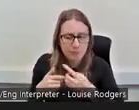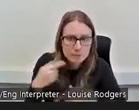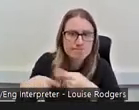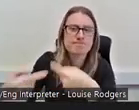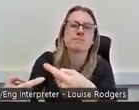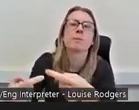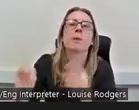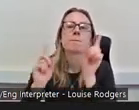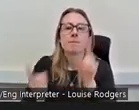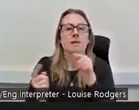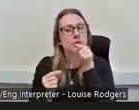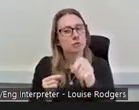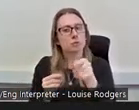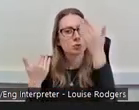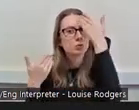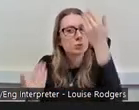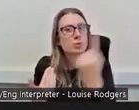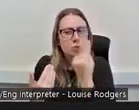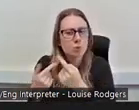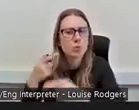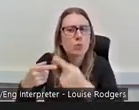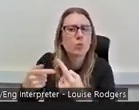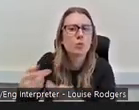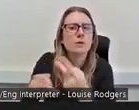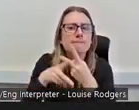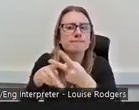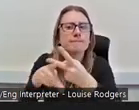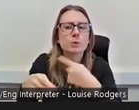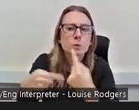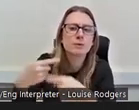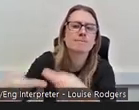know who those generations are going to be, so it really is important to be as